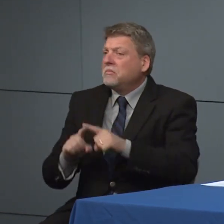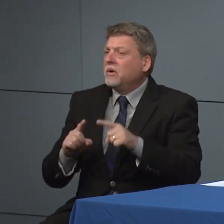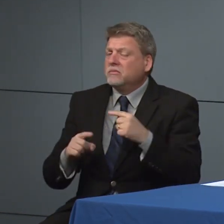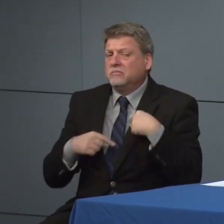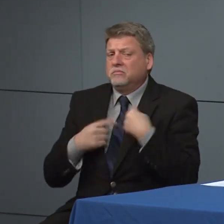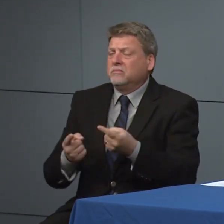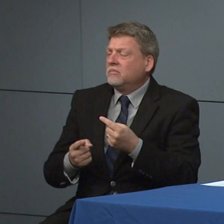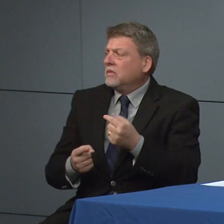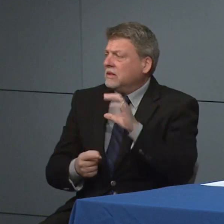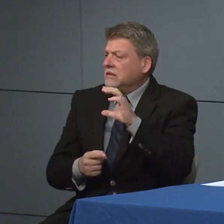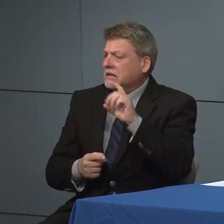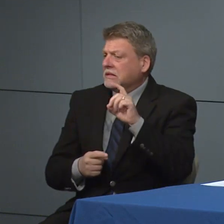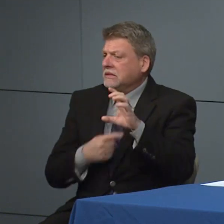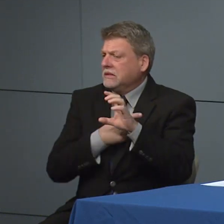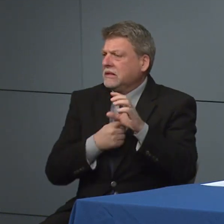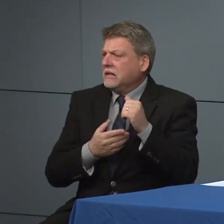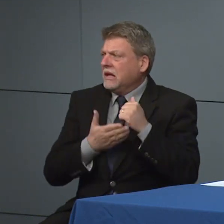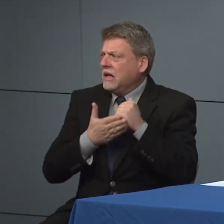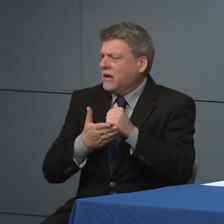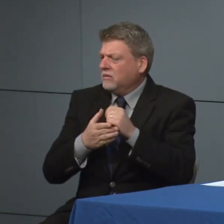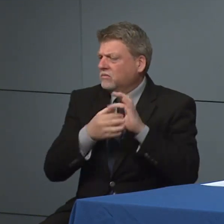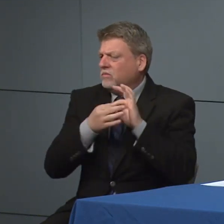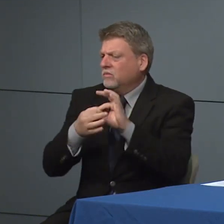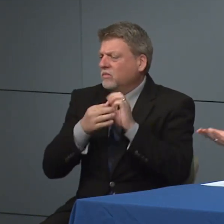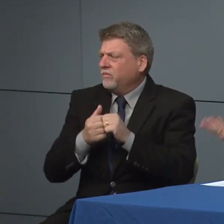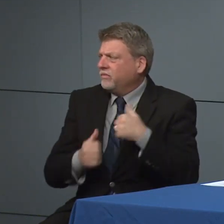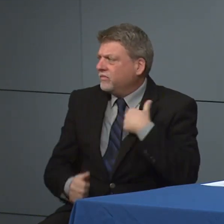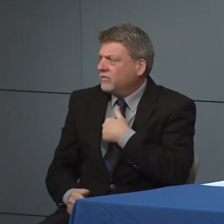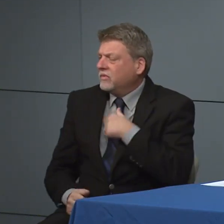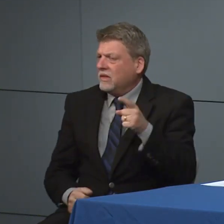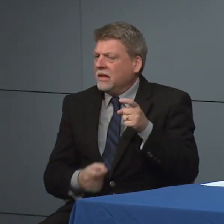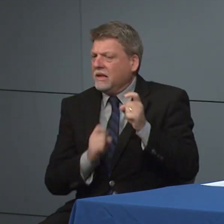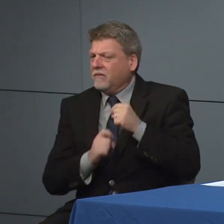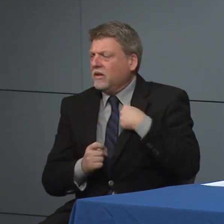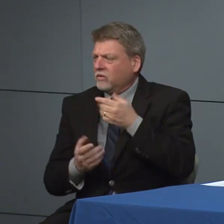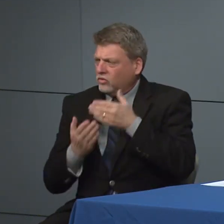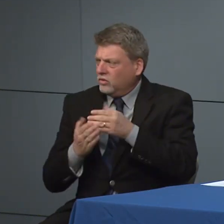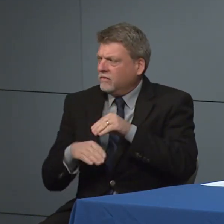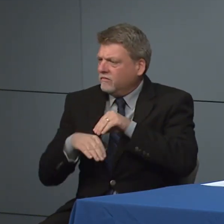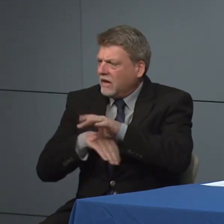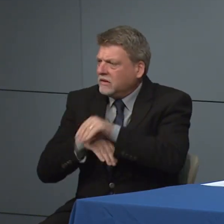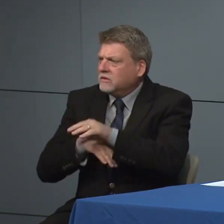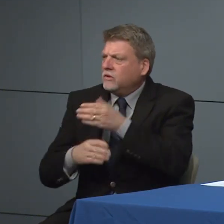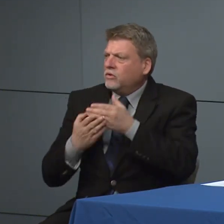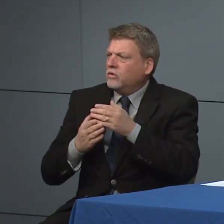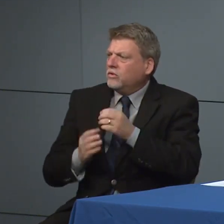guidance from the CDC in terms of them again and recommendations and guidance they've been very very helpful.